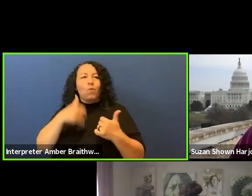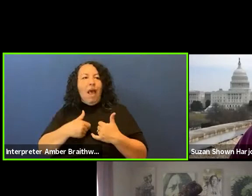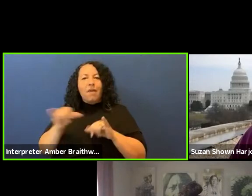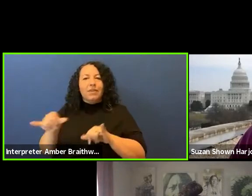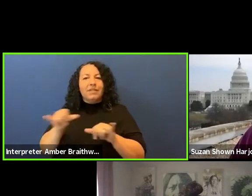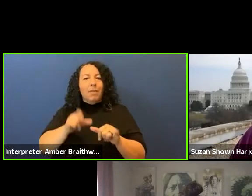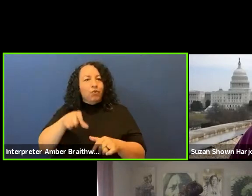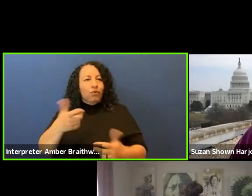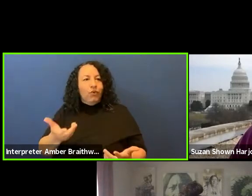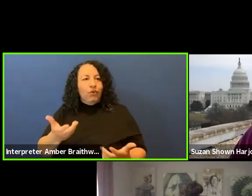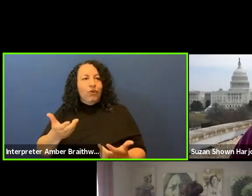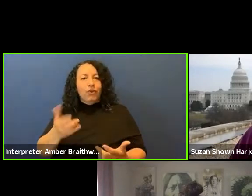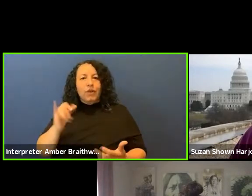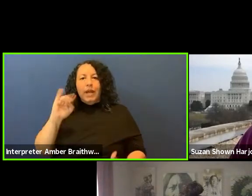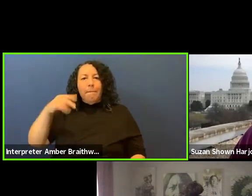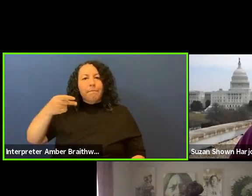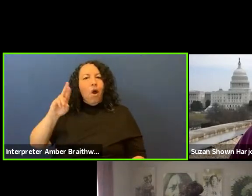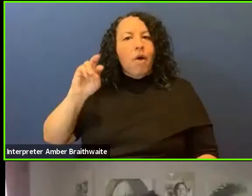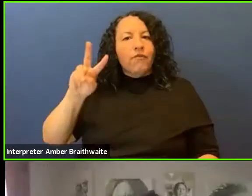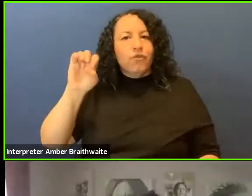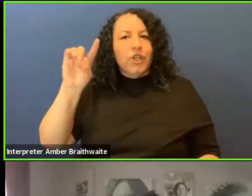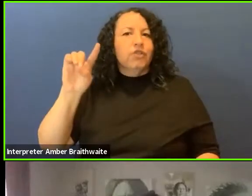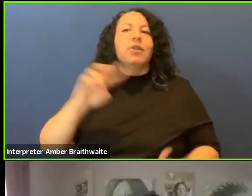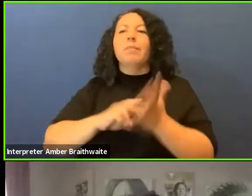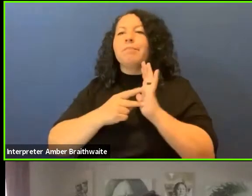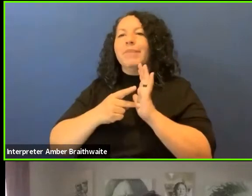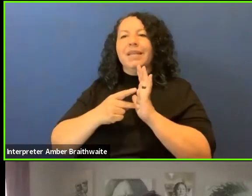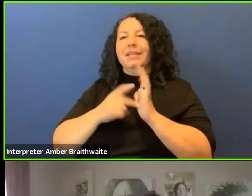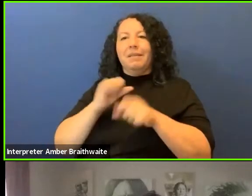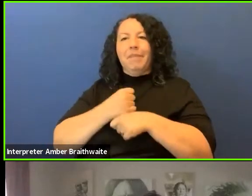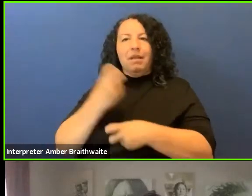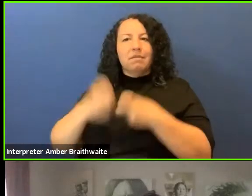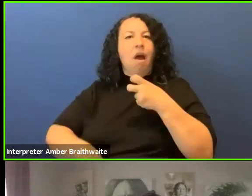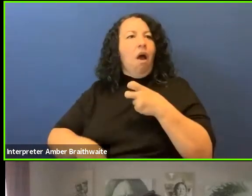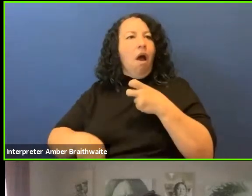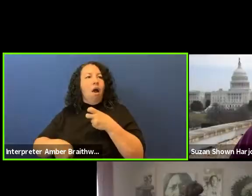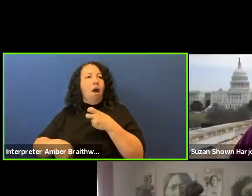navigate in a capitalistic society and I think it's